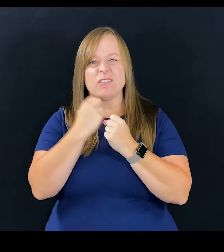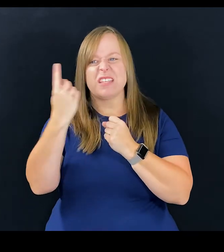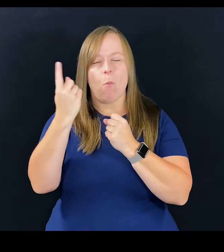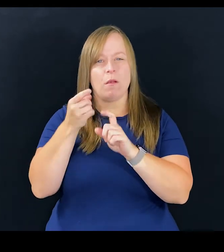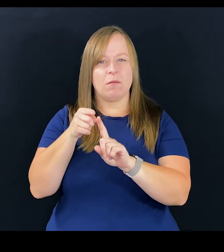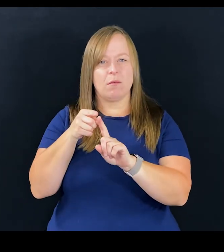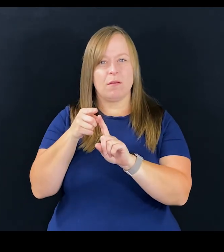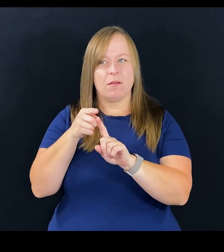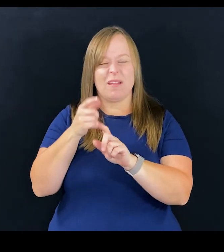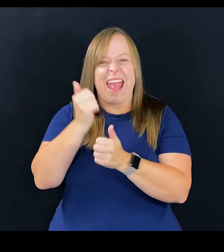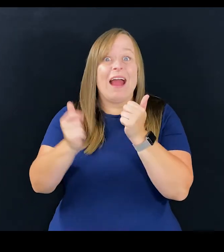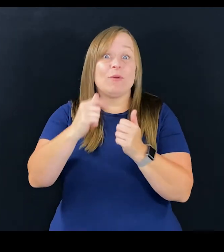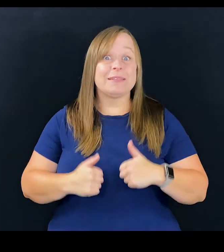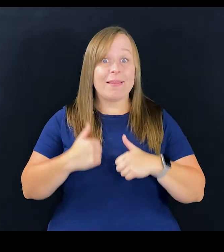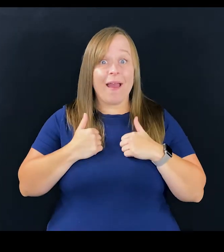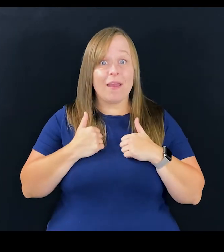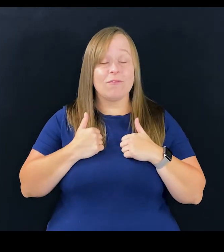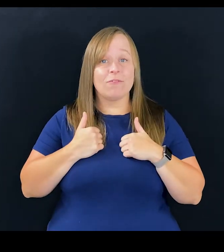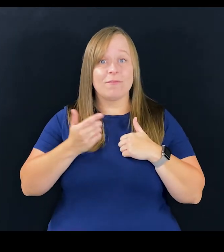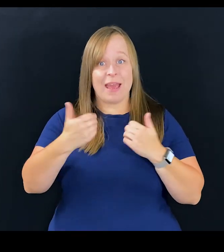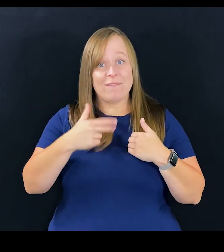to everybody's life, right, with the disability,